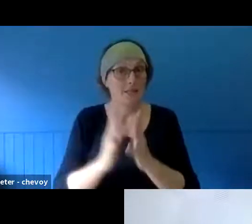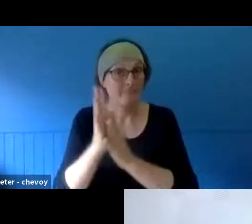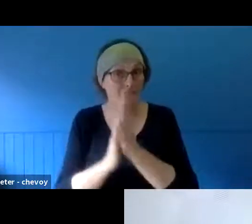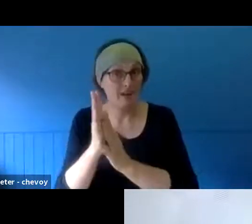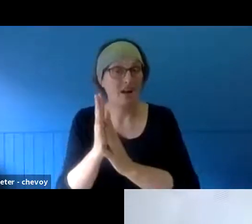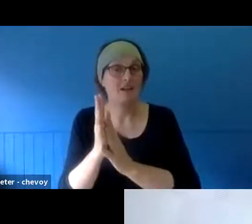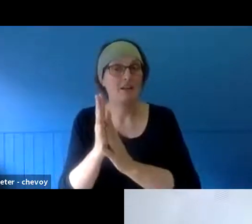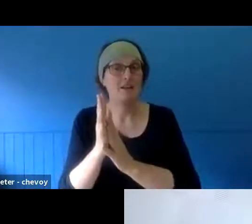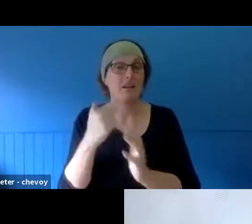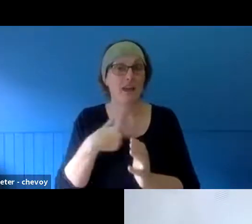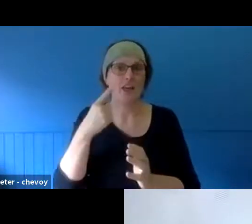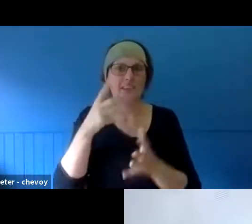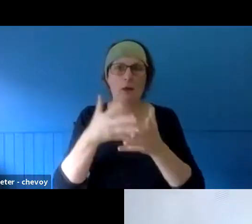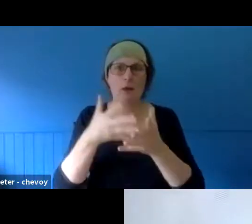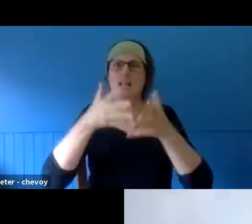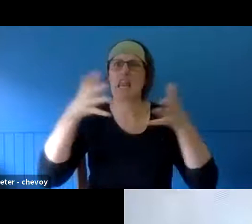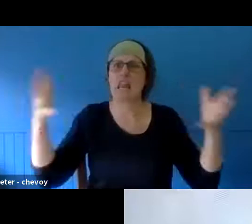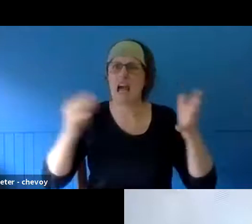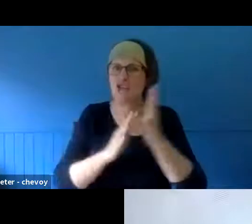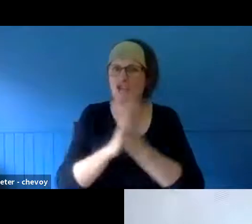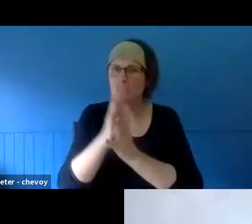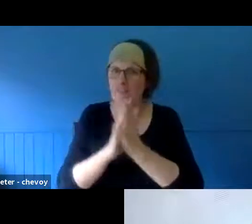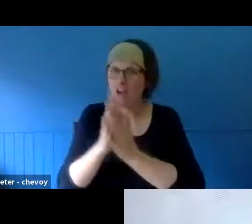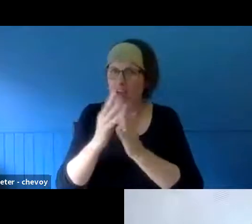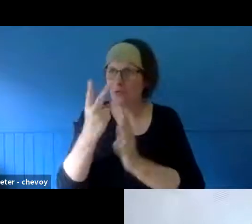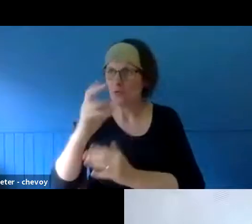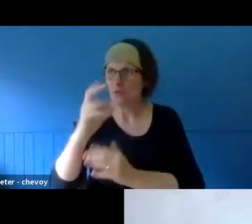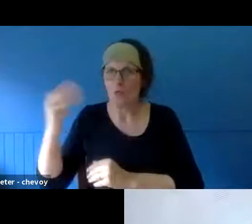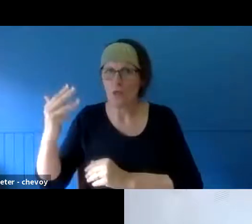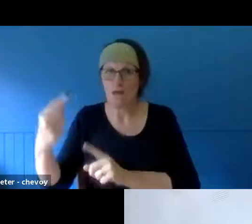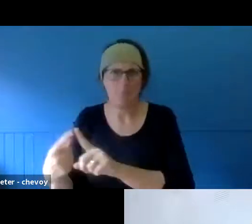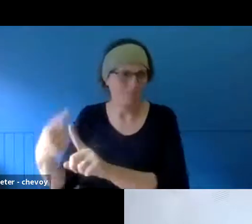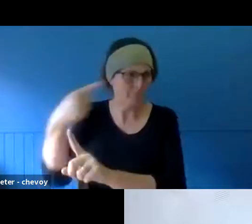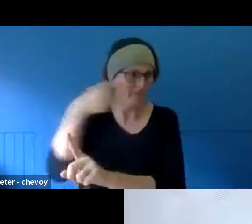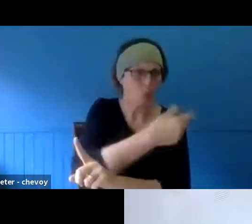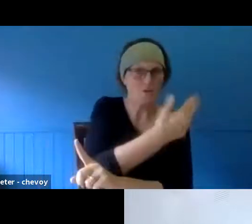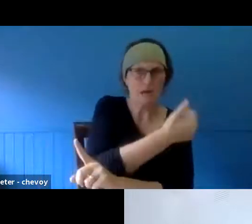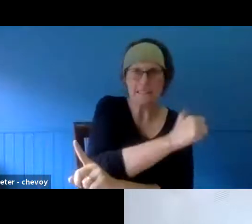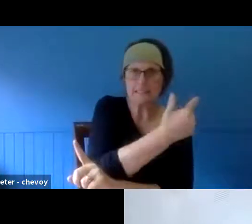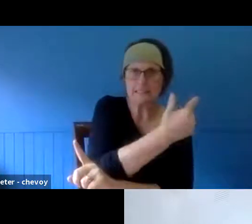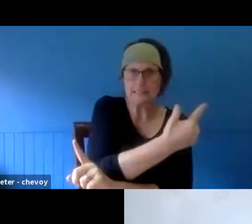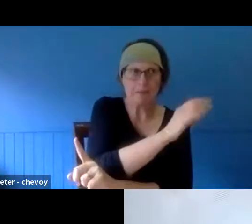1967, so it was quite significant. But your project Symbols of Bushfire